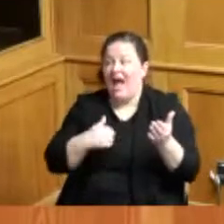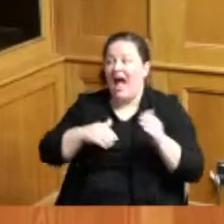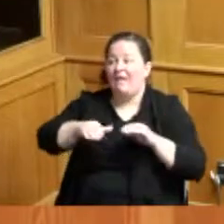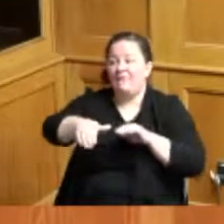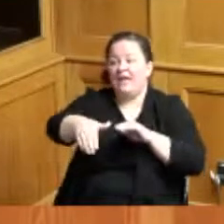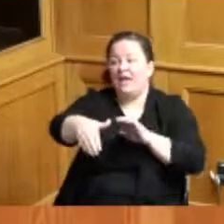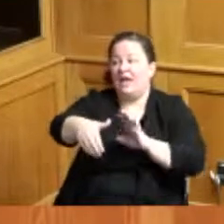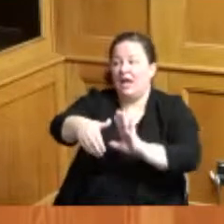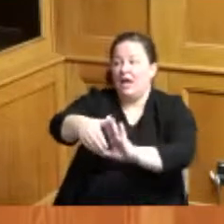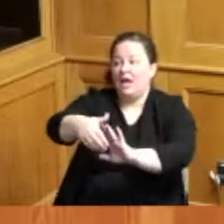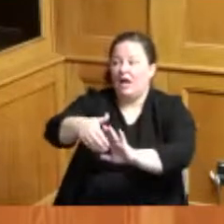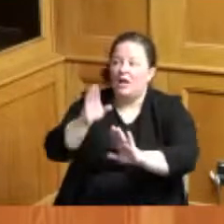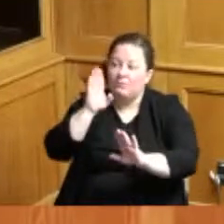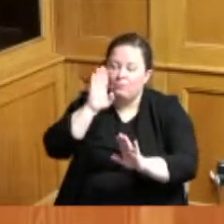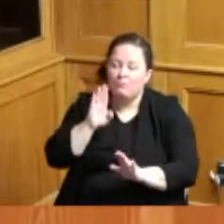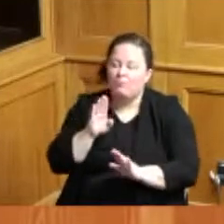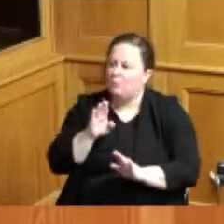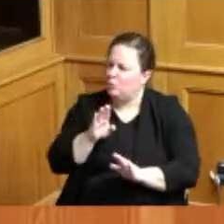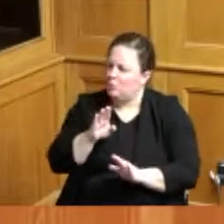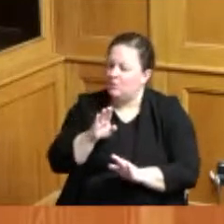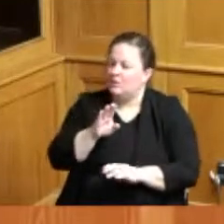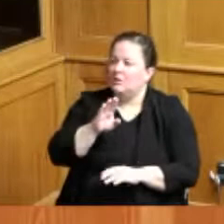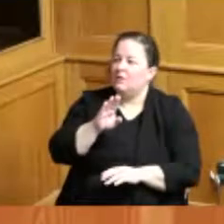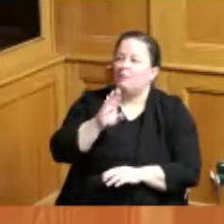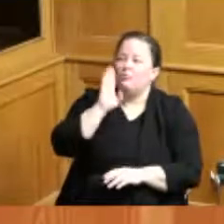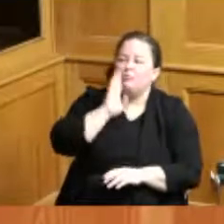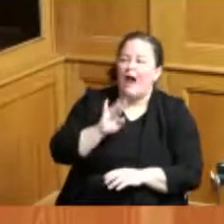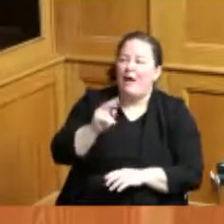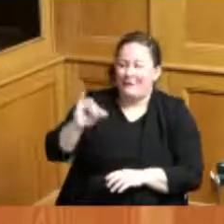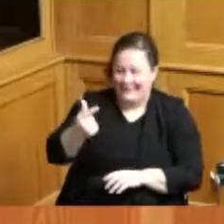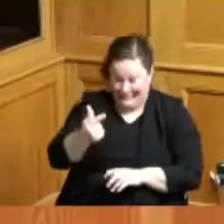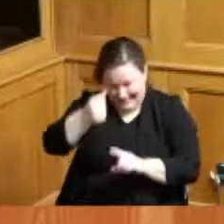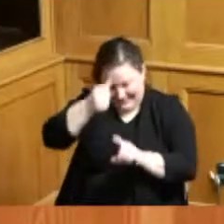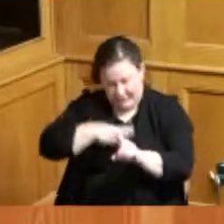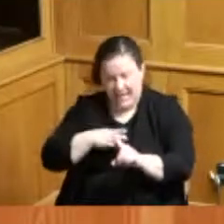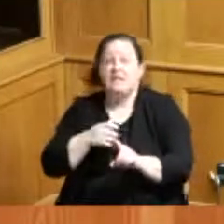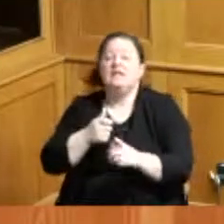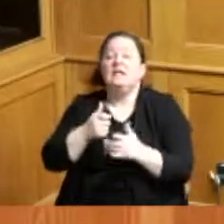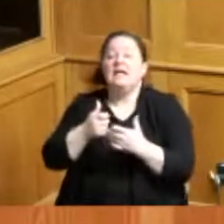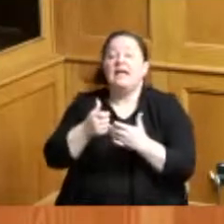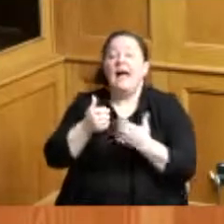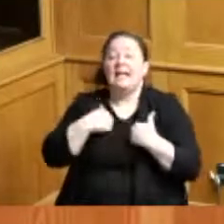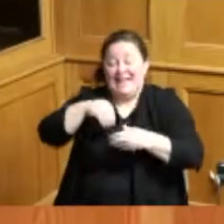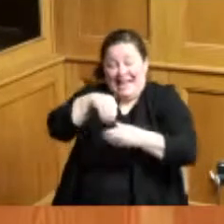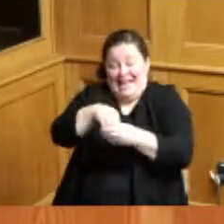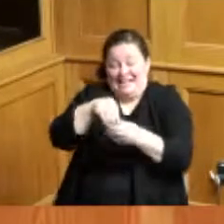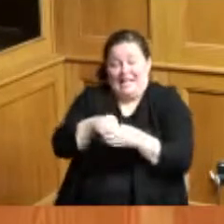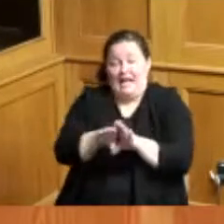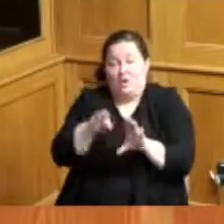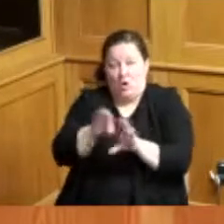inner safety door to provide to a avoid parcels being stolen this safety device